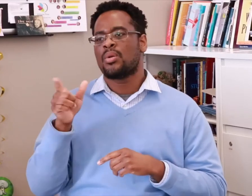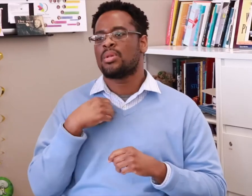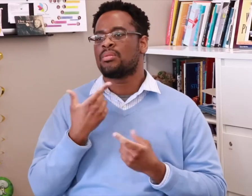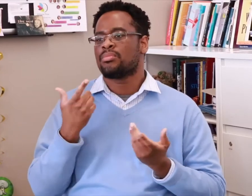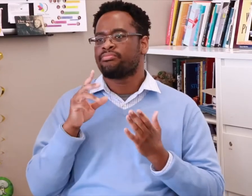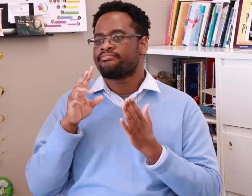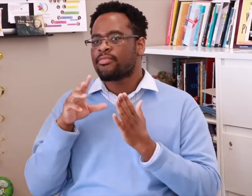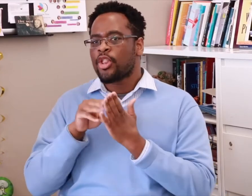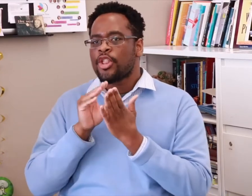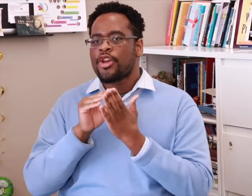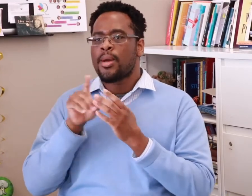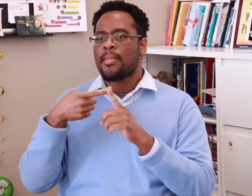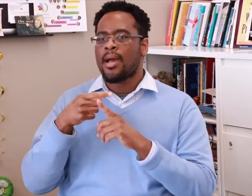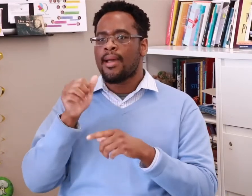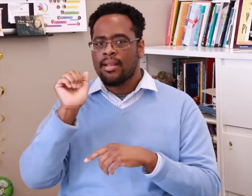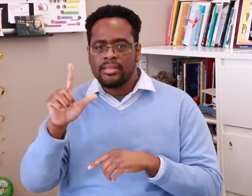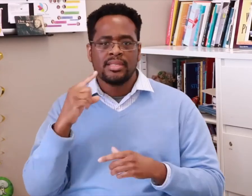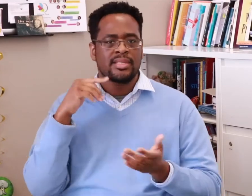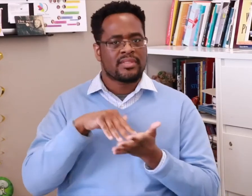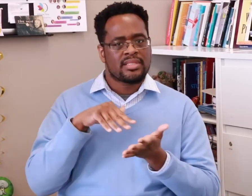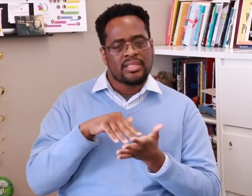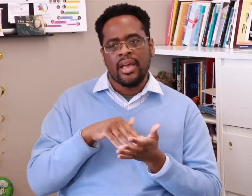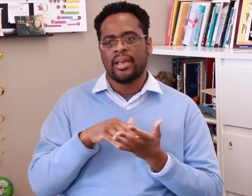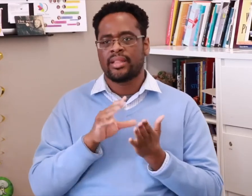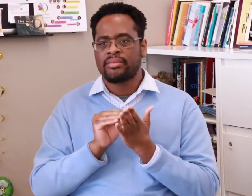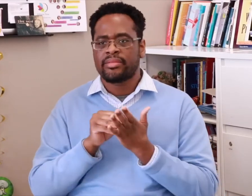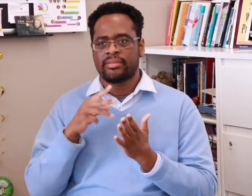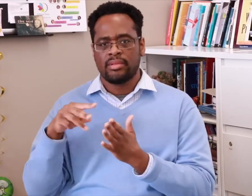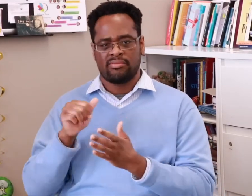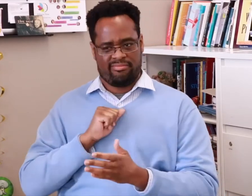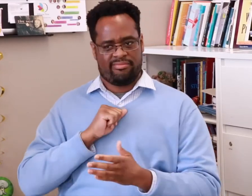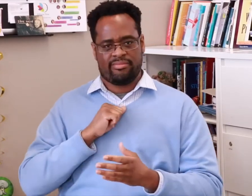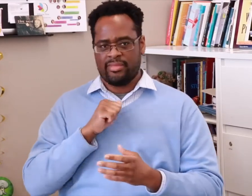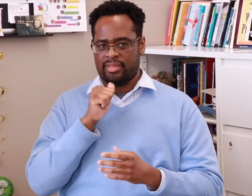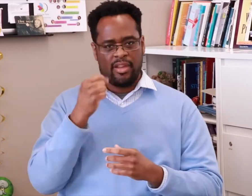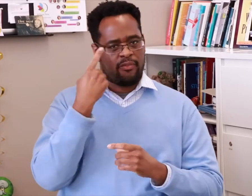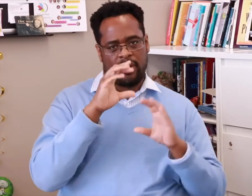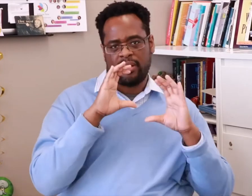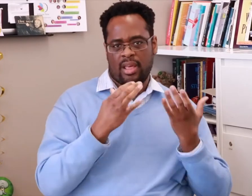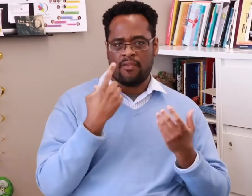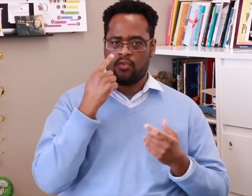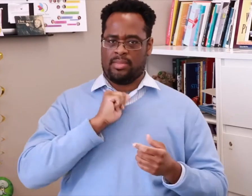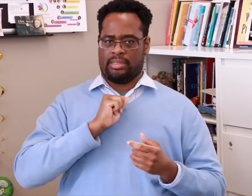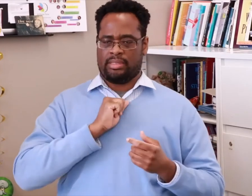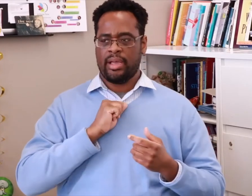about American Sign Language (ASL) or Deaf Studies. That was a personal hobby I enjoyed and I didn’t read those books for classes.